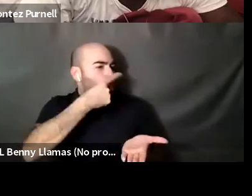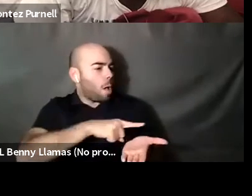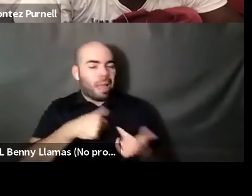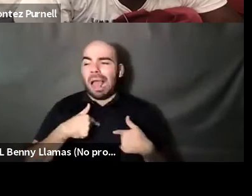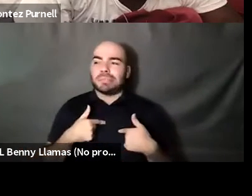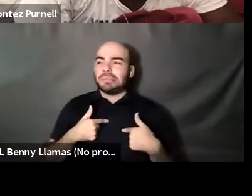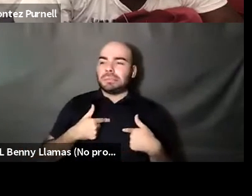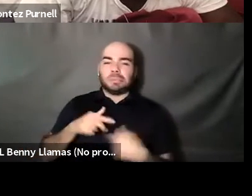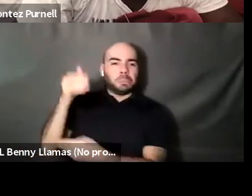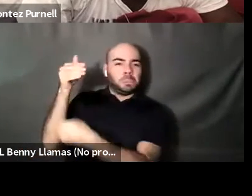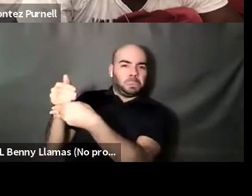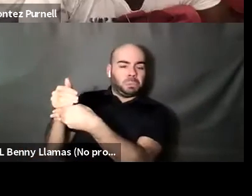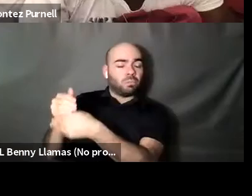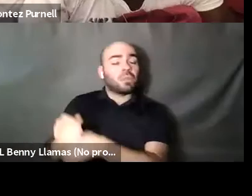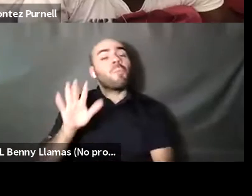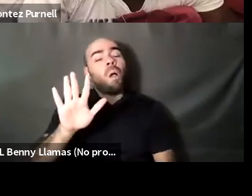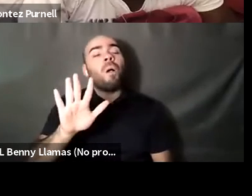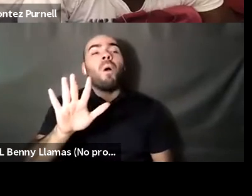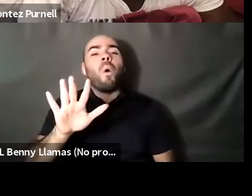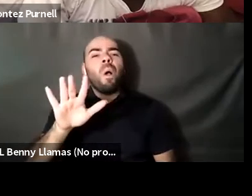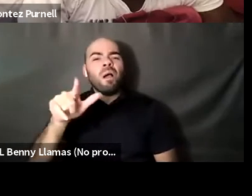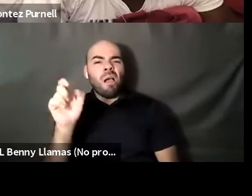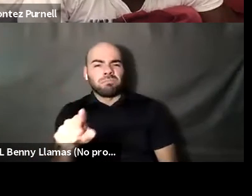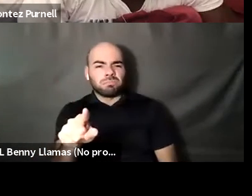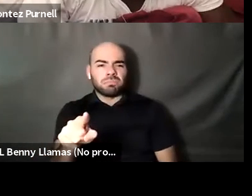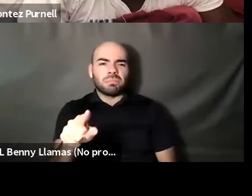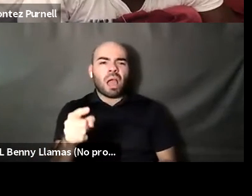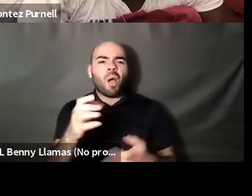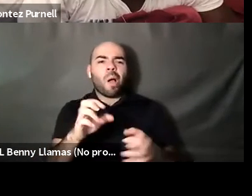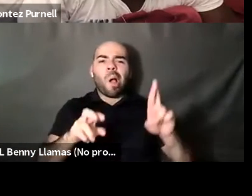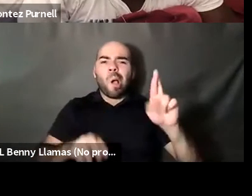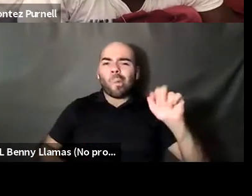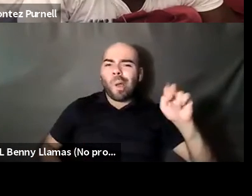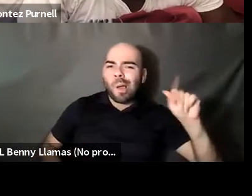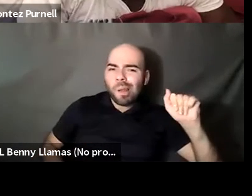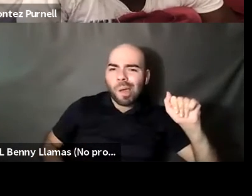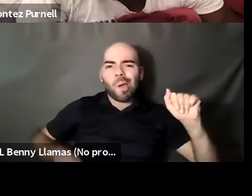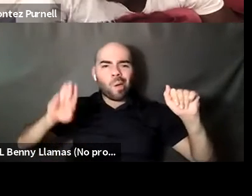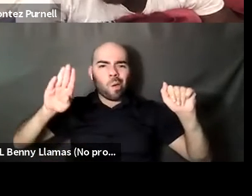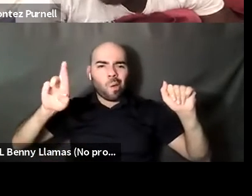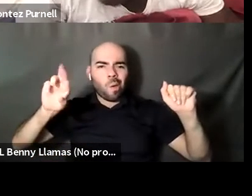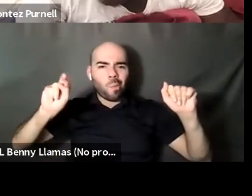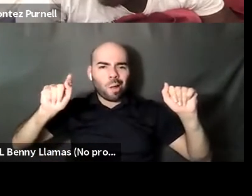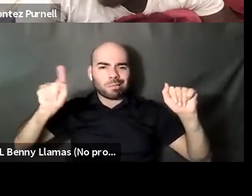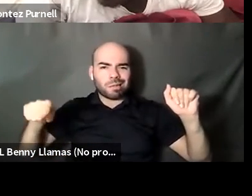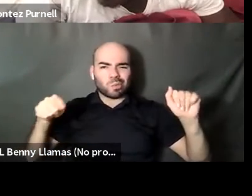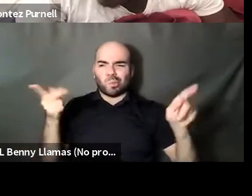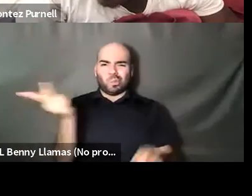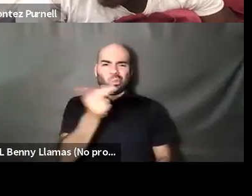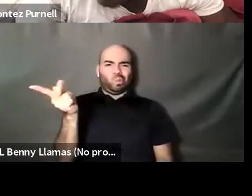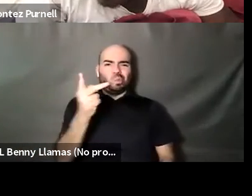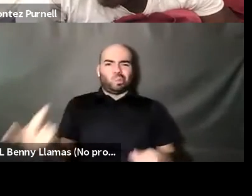Kenyon Farrow (he/him/his): Just ask the question, and try to get random Brian says in here on this one. I think there's something that